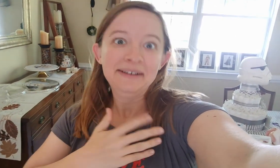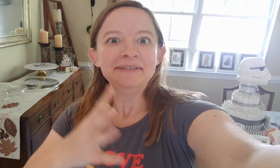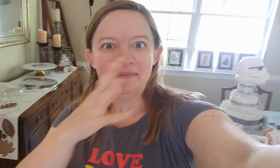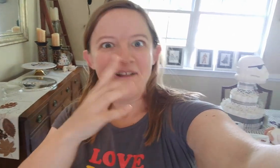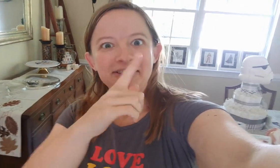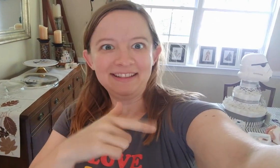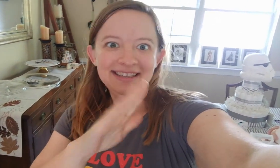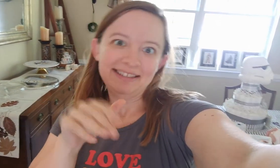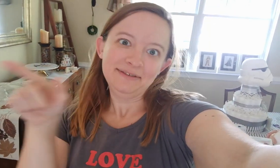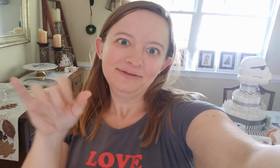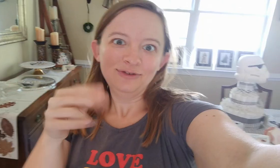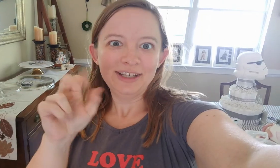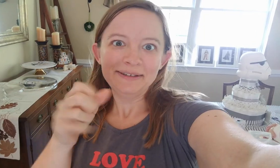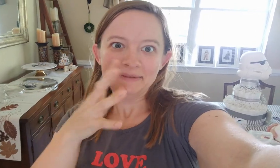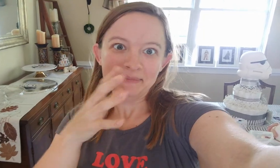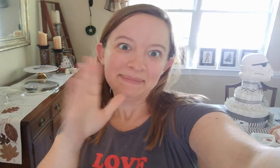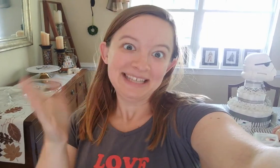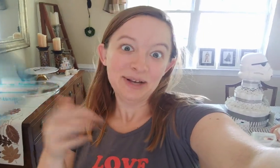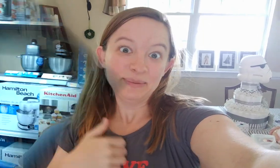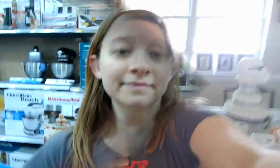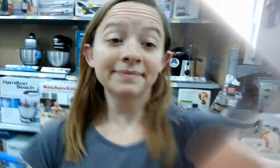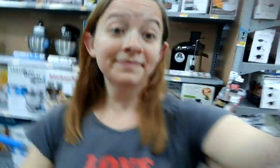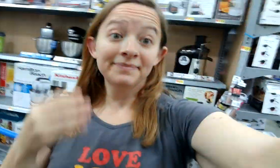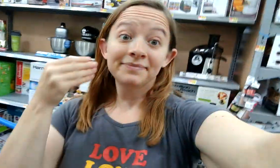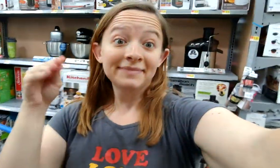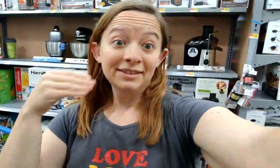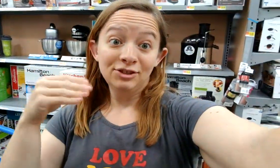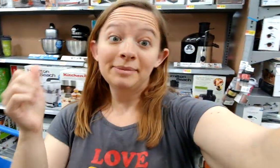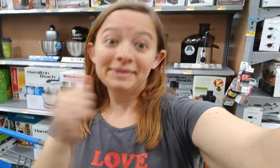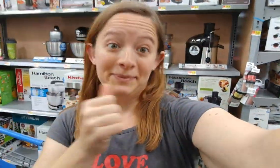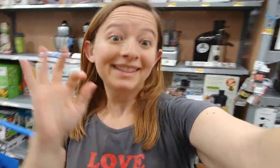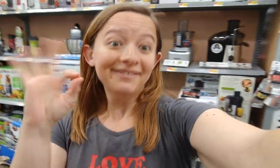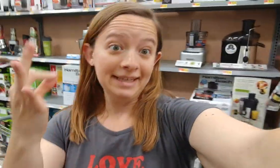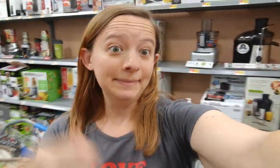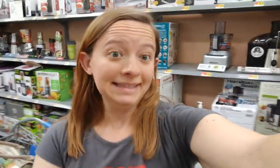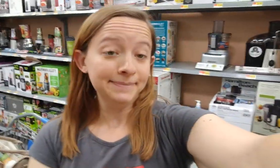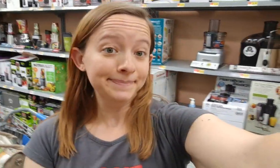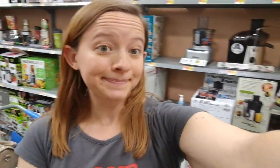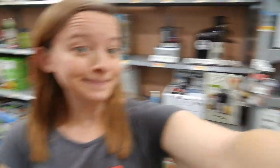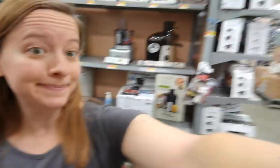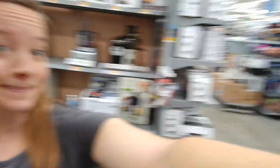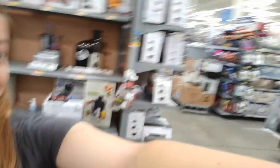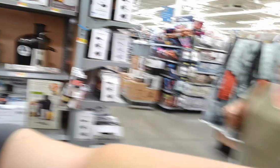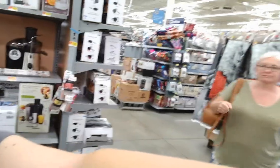My mother-in-law's house and Jenna's mom's house. Shopping with the family.